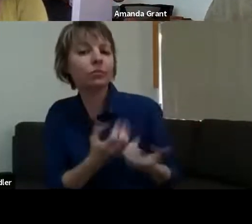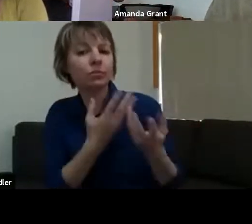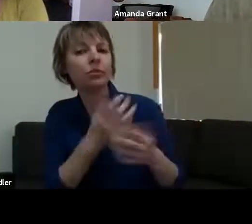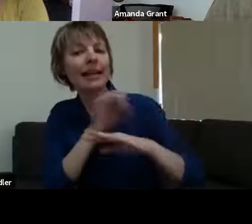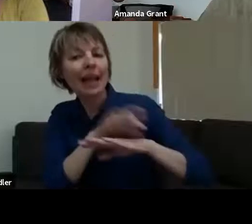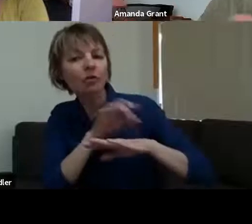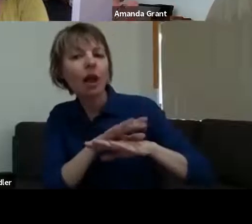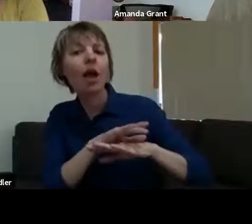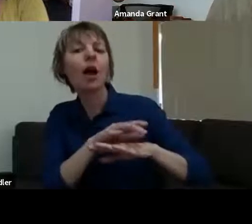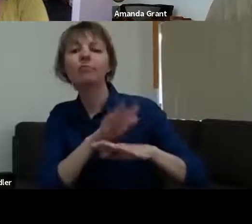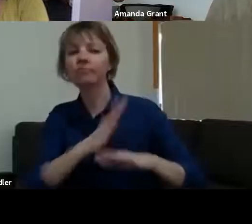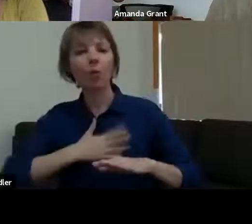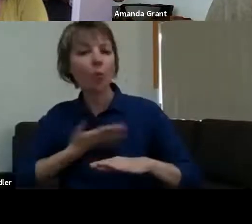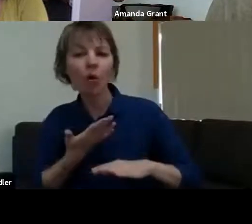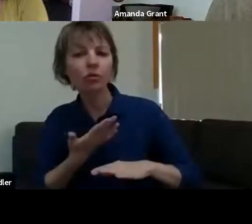reason, creative experiences are more accessible than even sort of